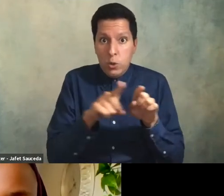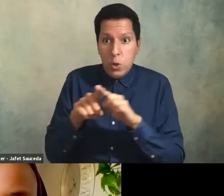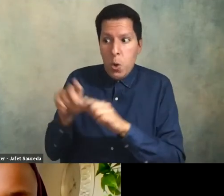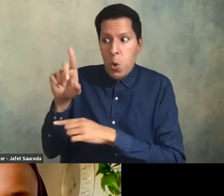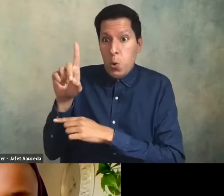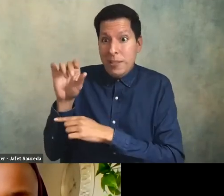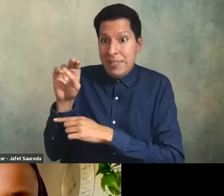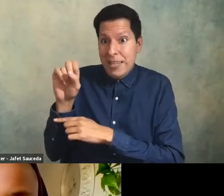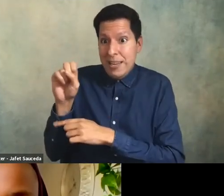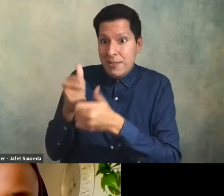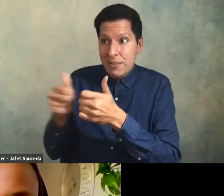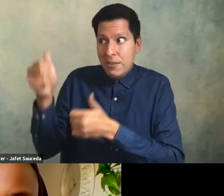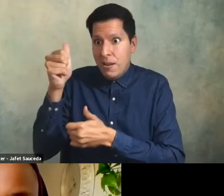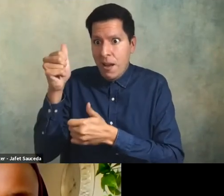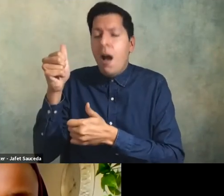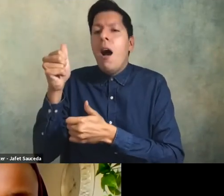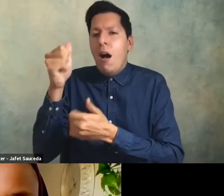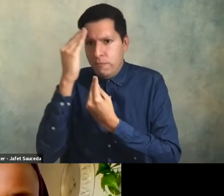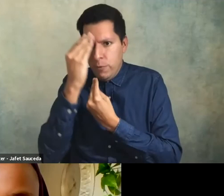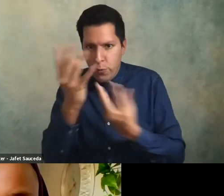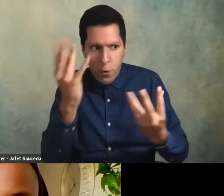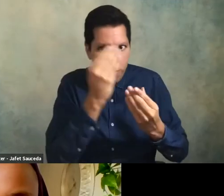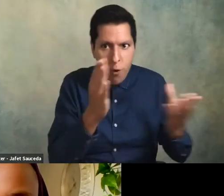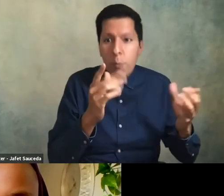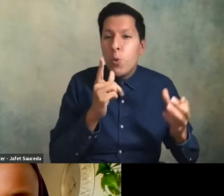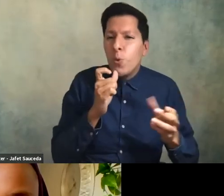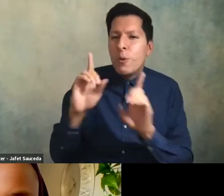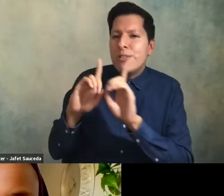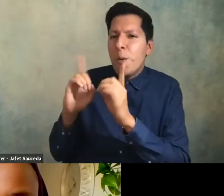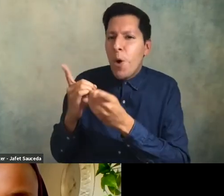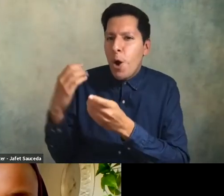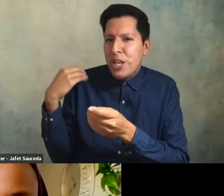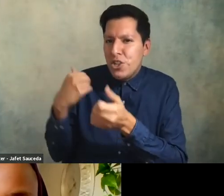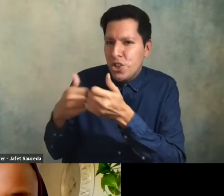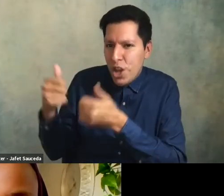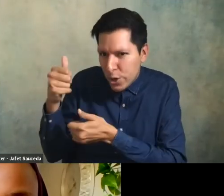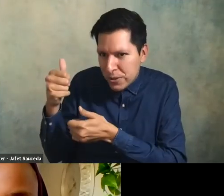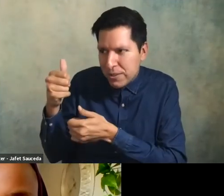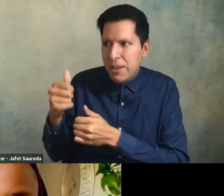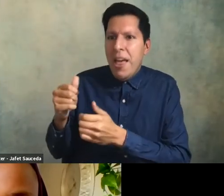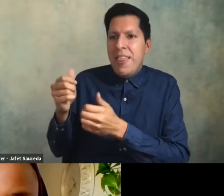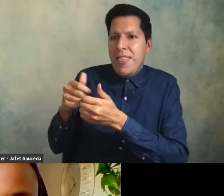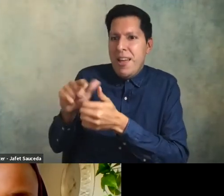expectation then to their uh department chairs and academic program heads and those folks then